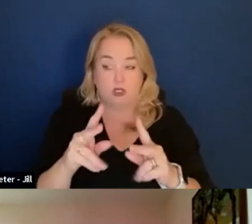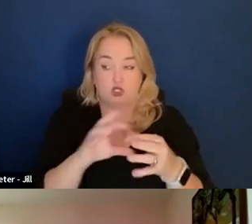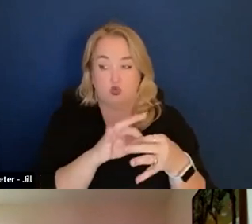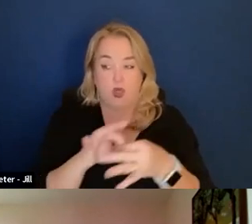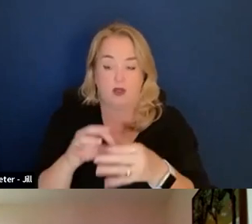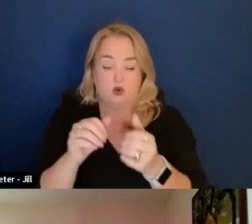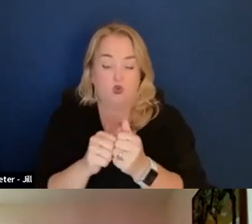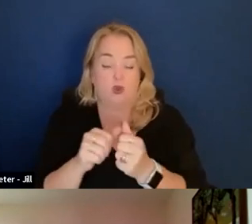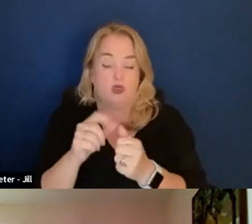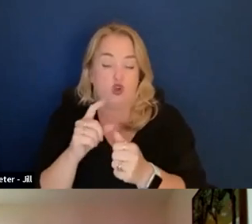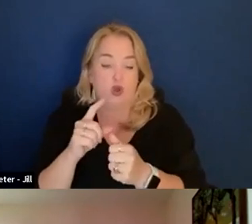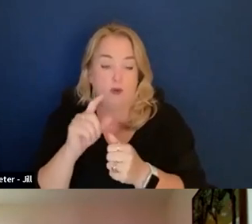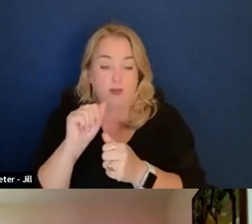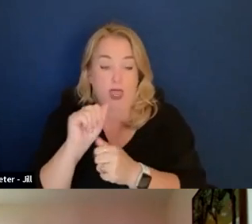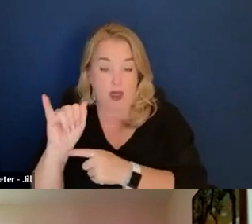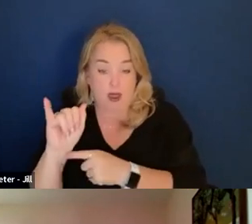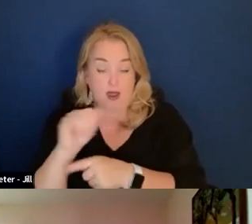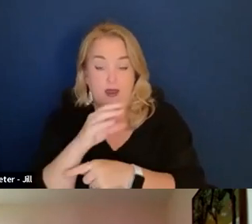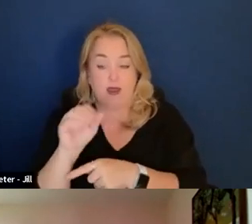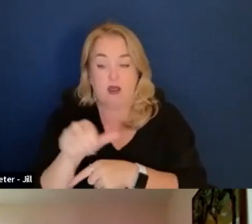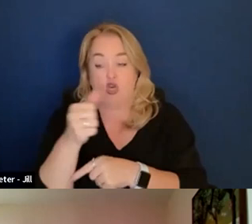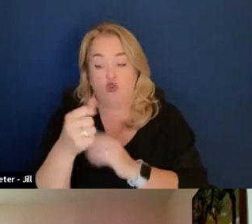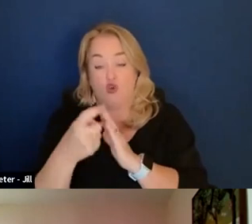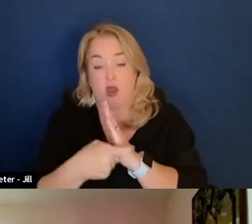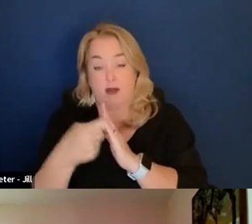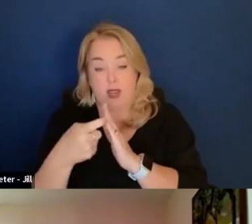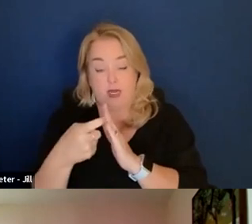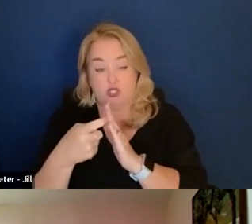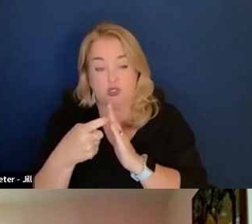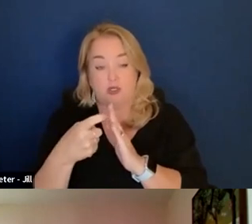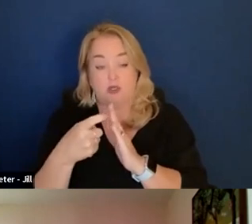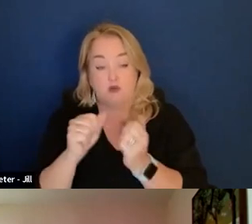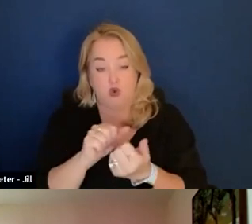to artificial intelligence and other automated, automation approaches.